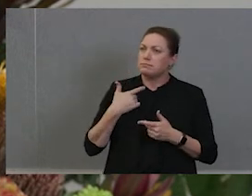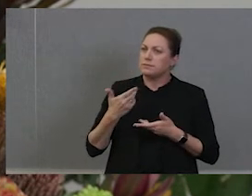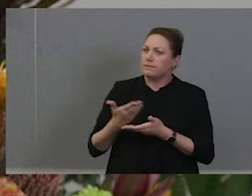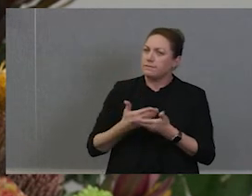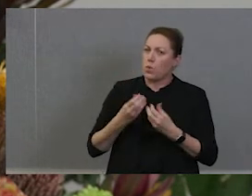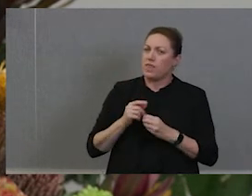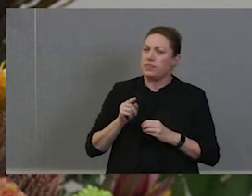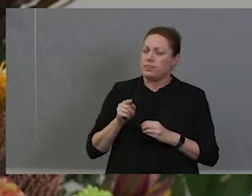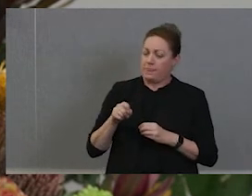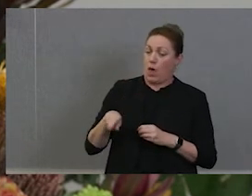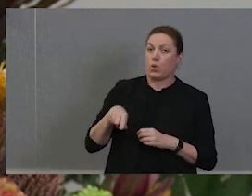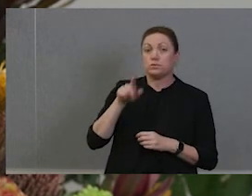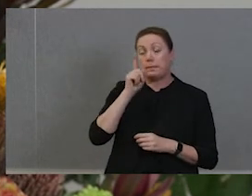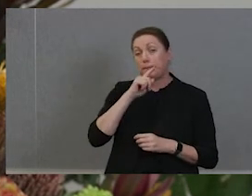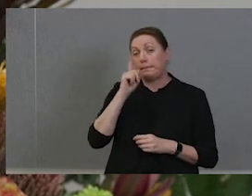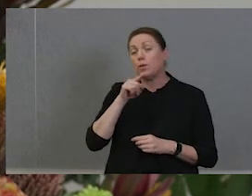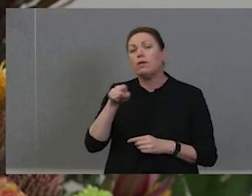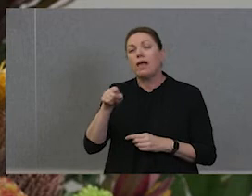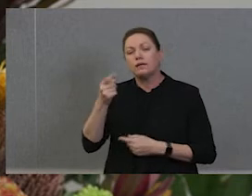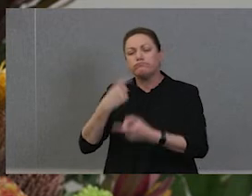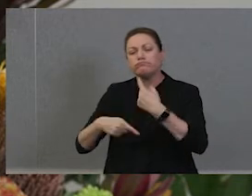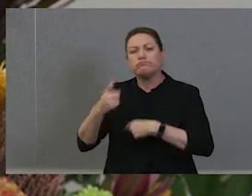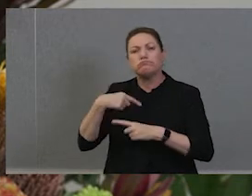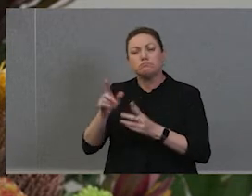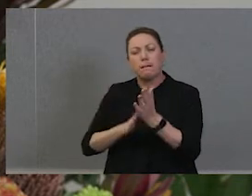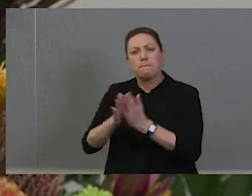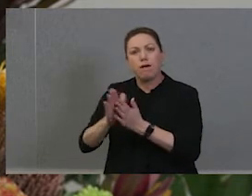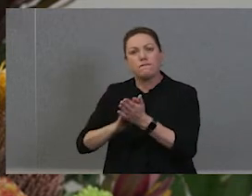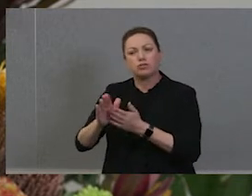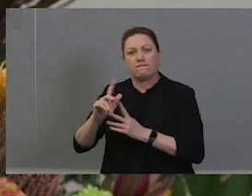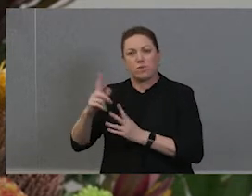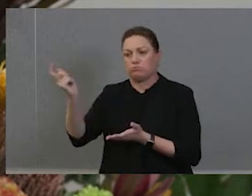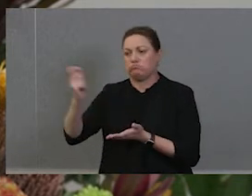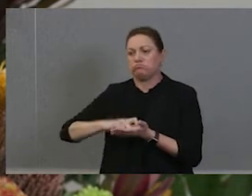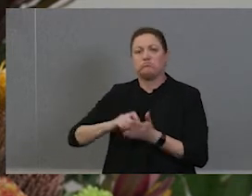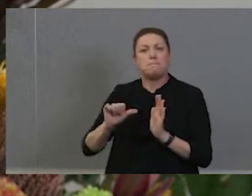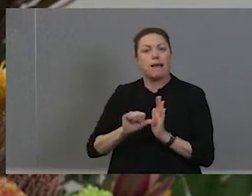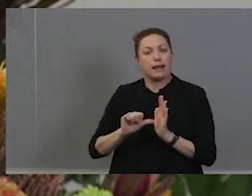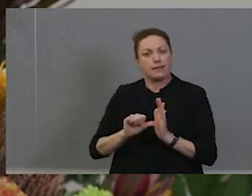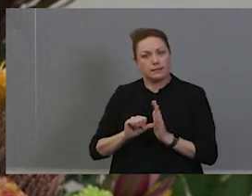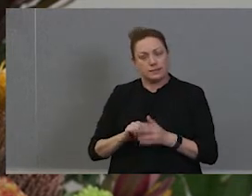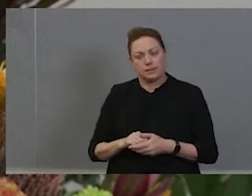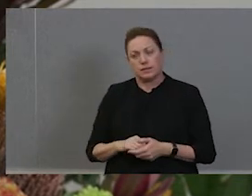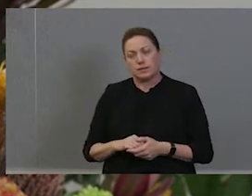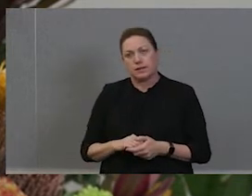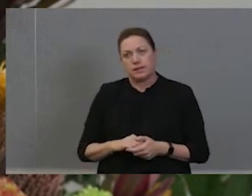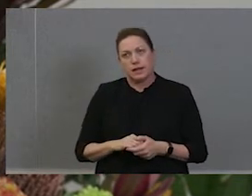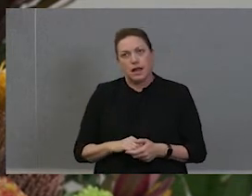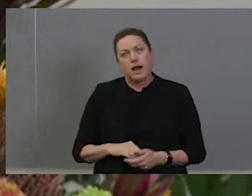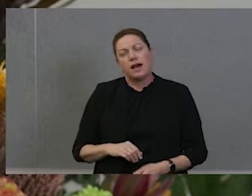and when they've described what motivates them to make a gift. There are a couple of things that that really I think resonate